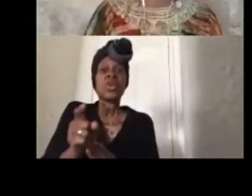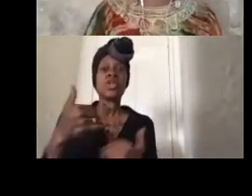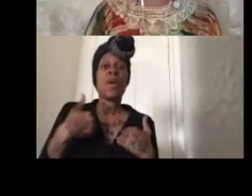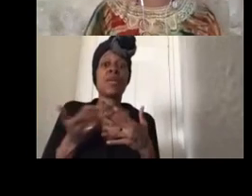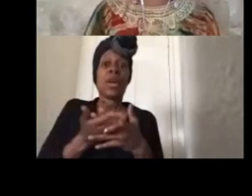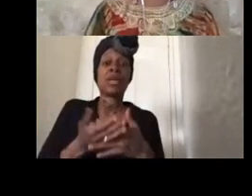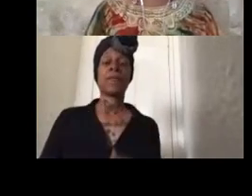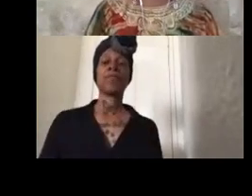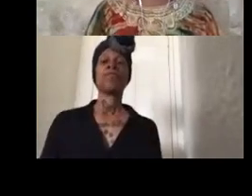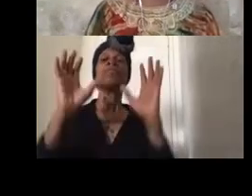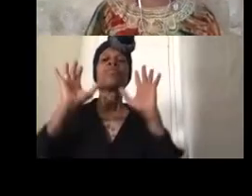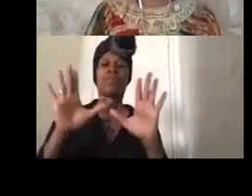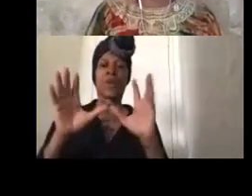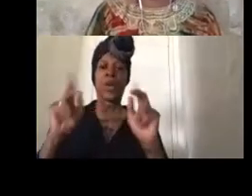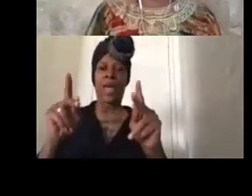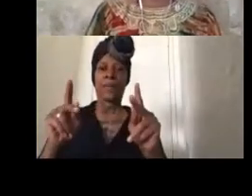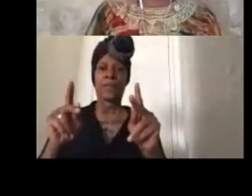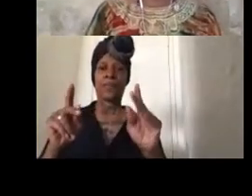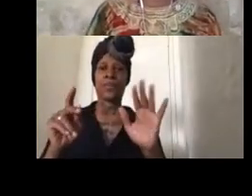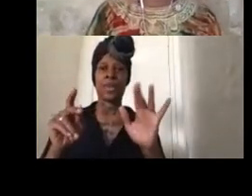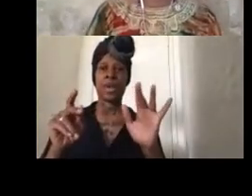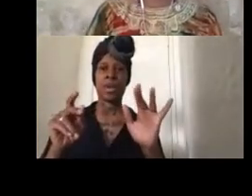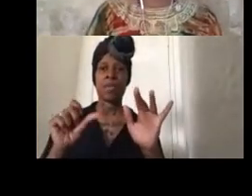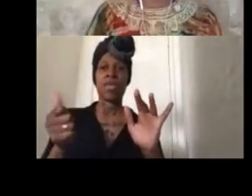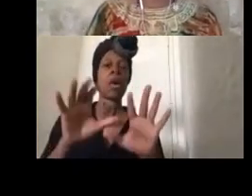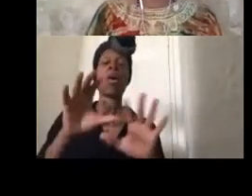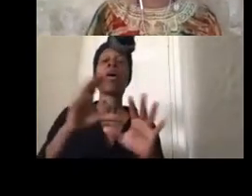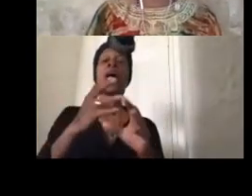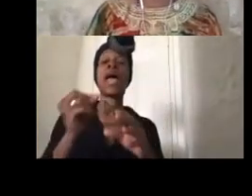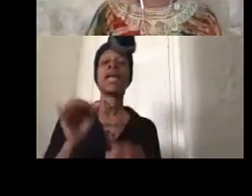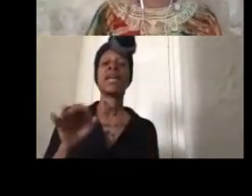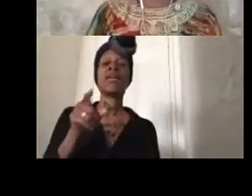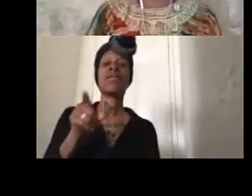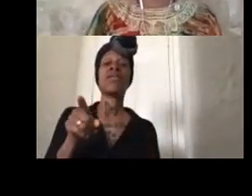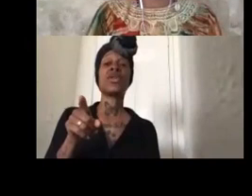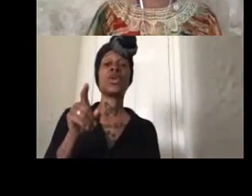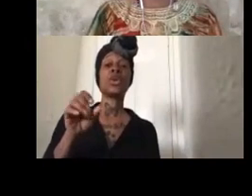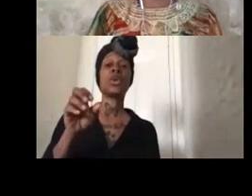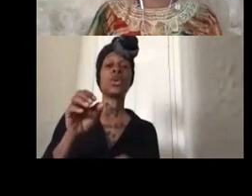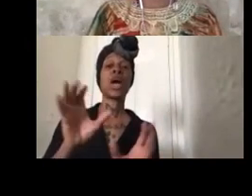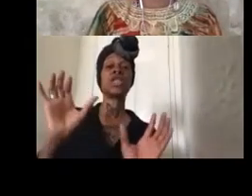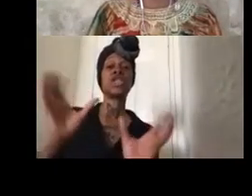okay are there other and if you drop stuff in the chat please keep your